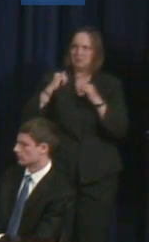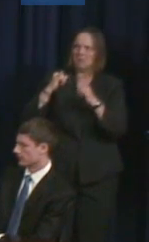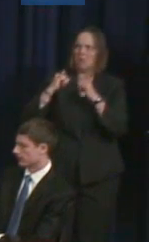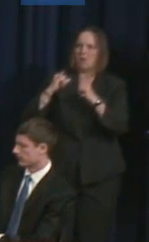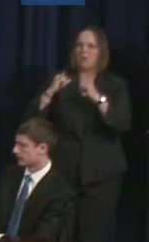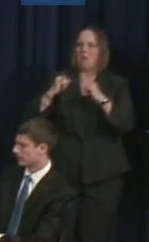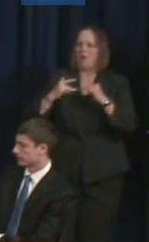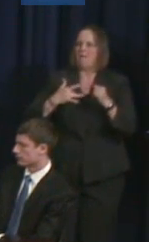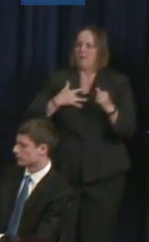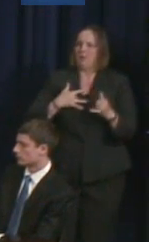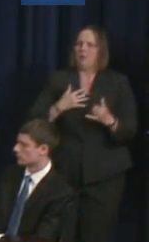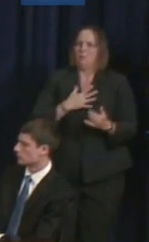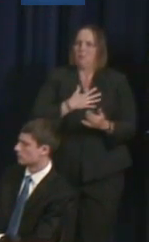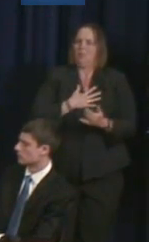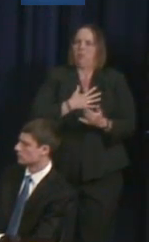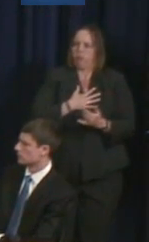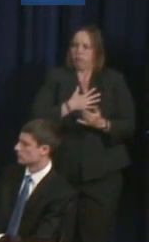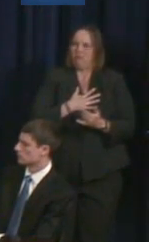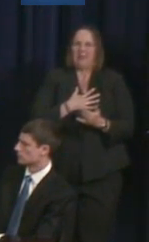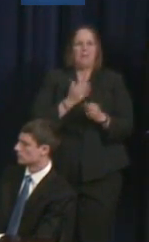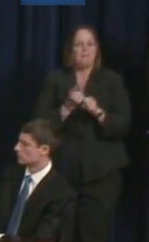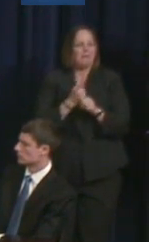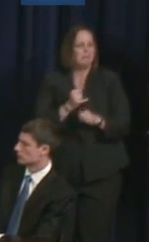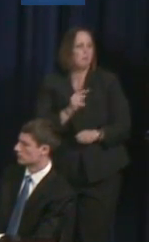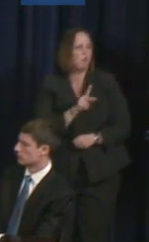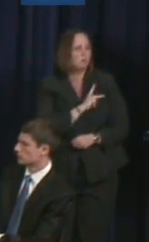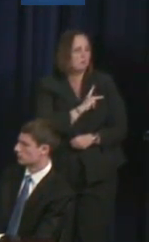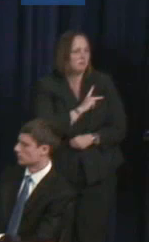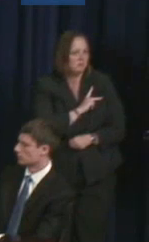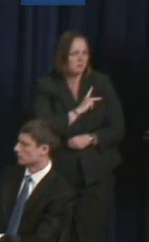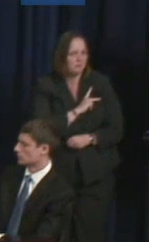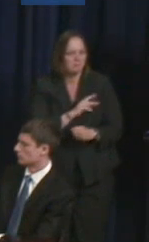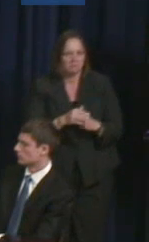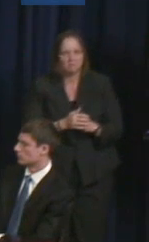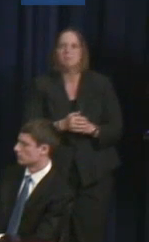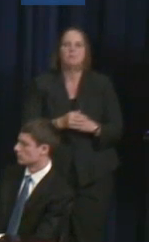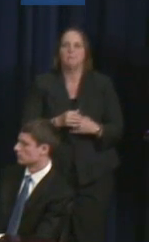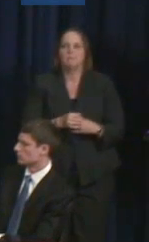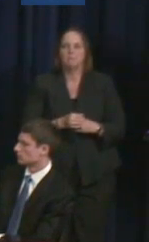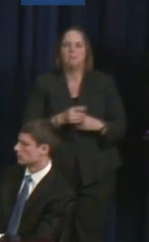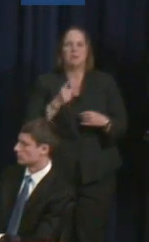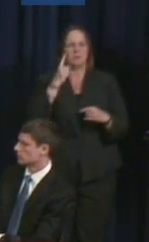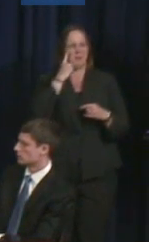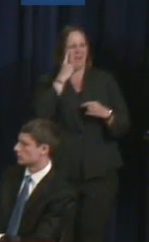out that this was something that a lot of mentors really enjoyed.